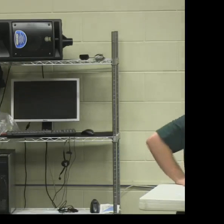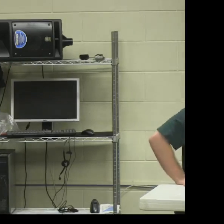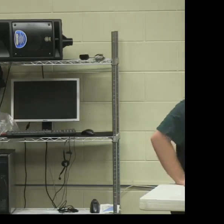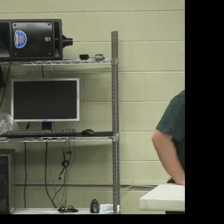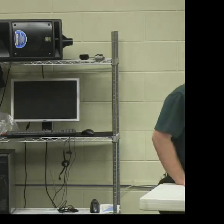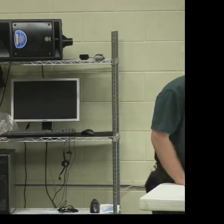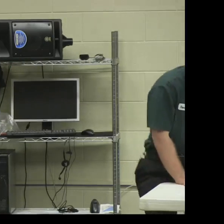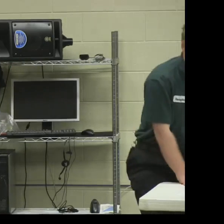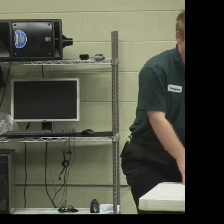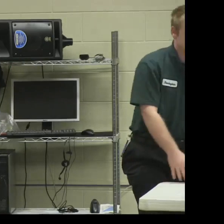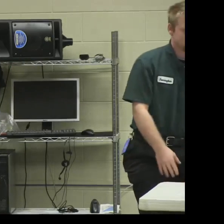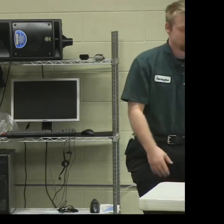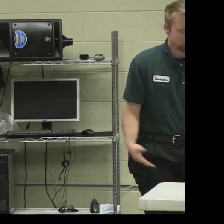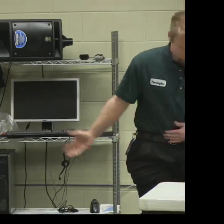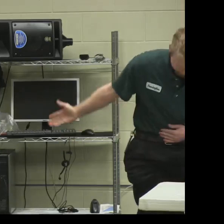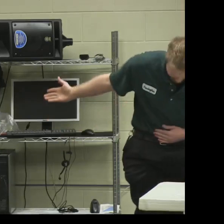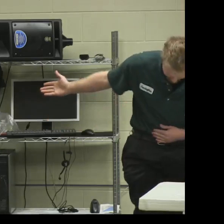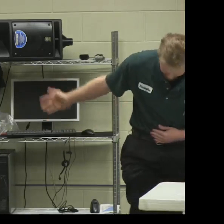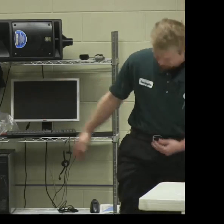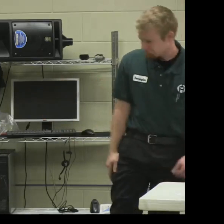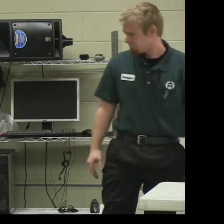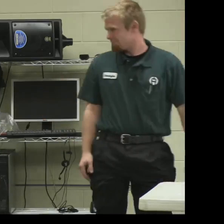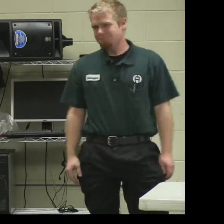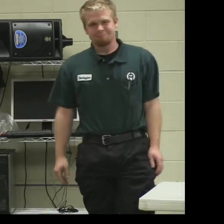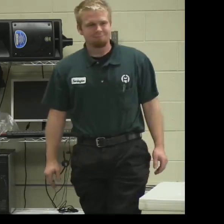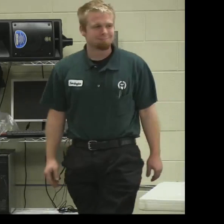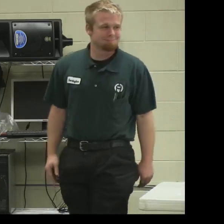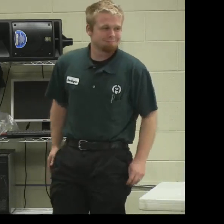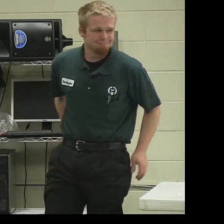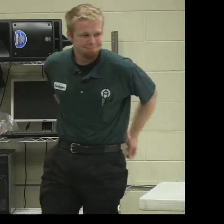[Clapping ]